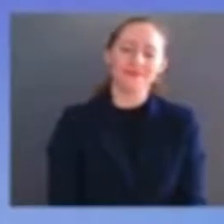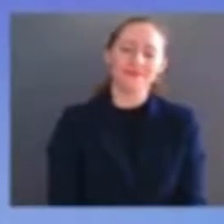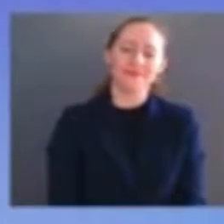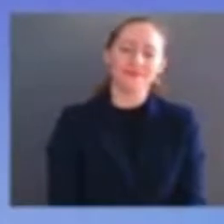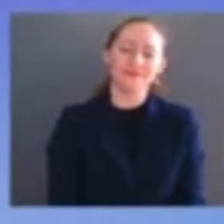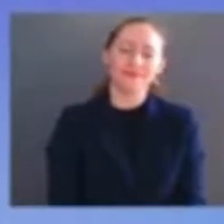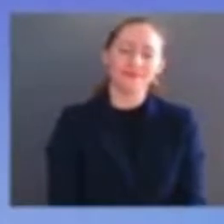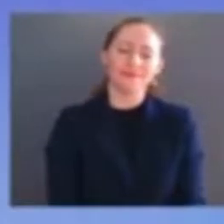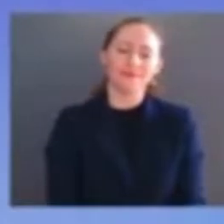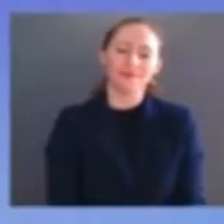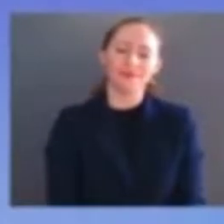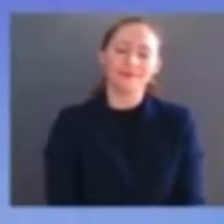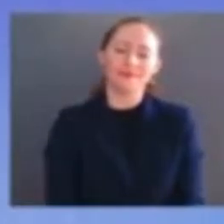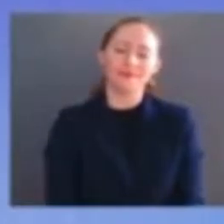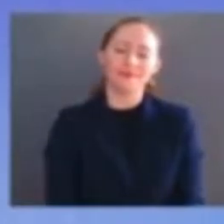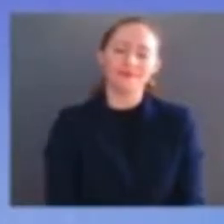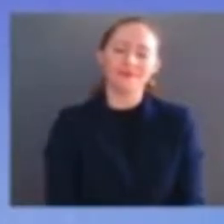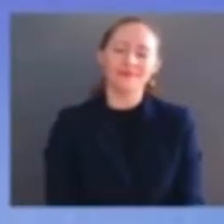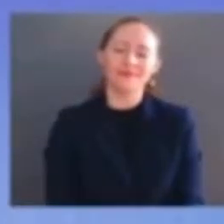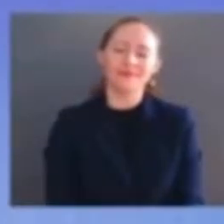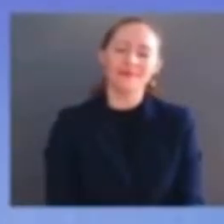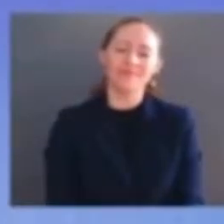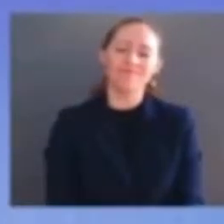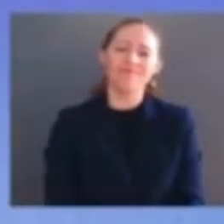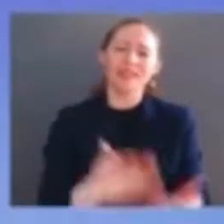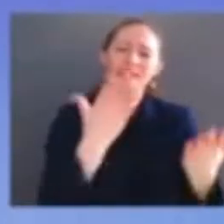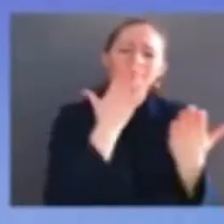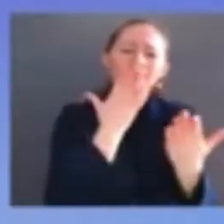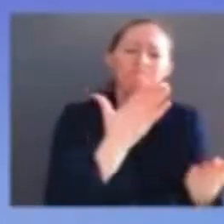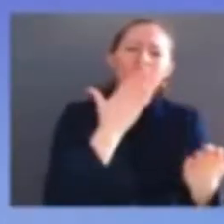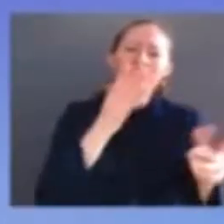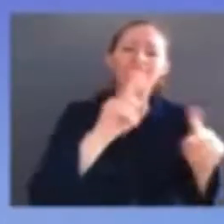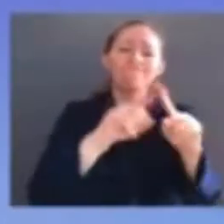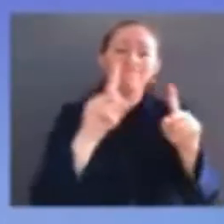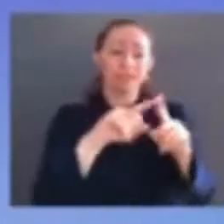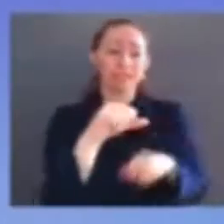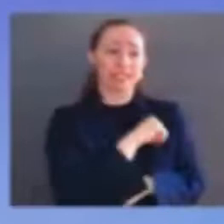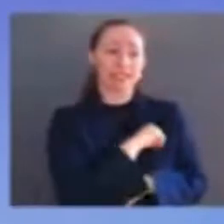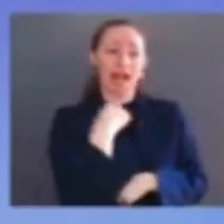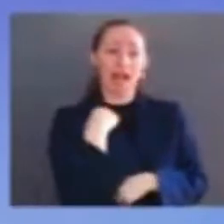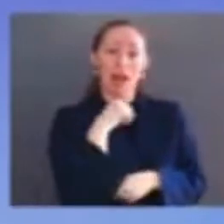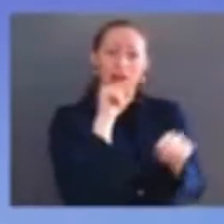have fulfilled the important constitutional role of providing advice and consent